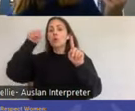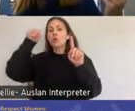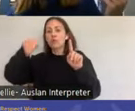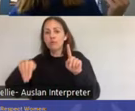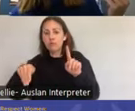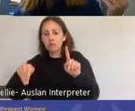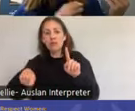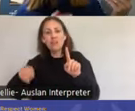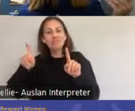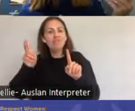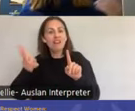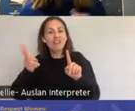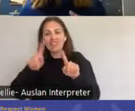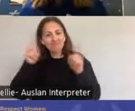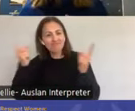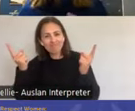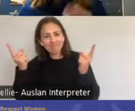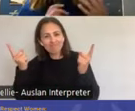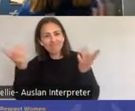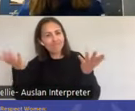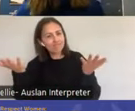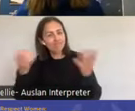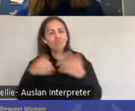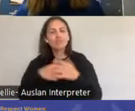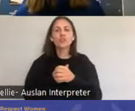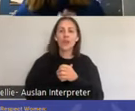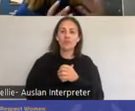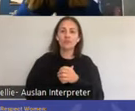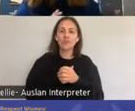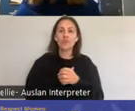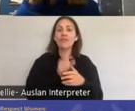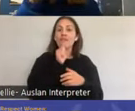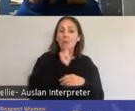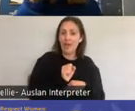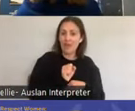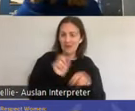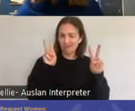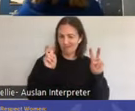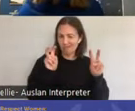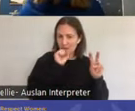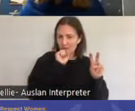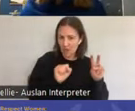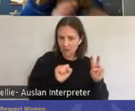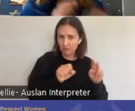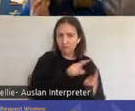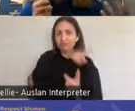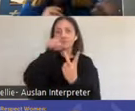So that's such. What they did map is that those people with clitorises would come in